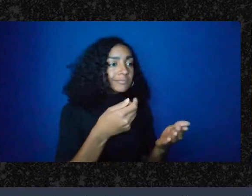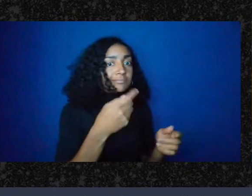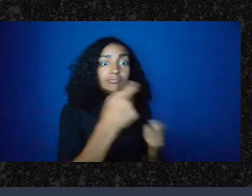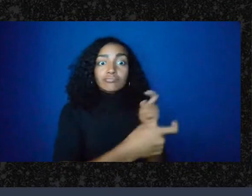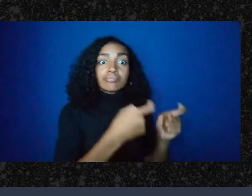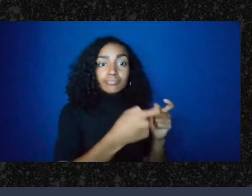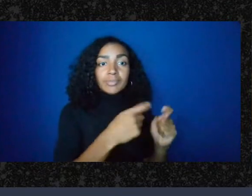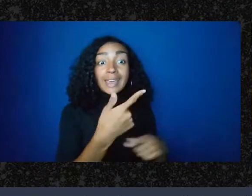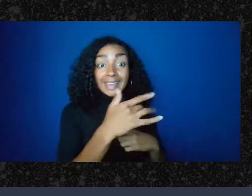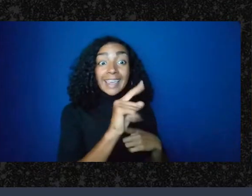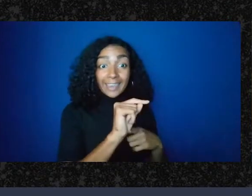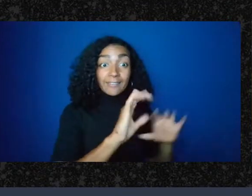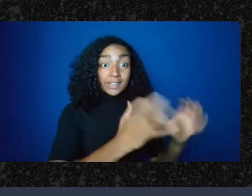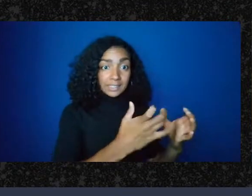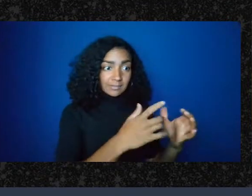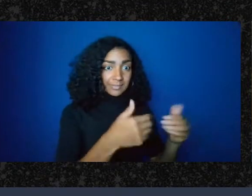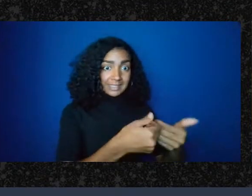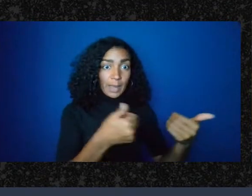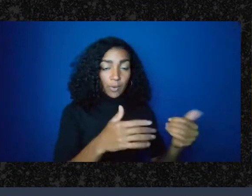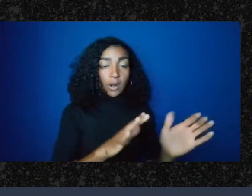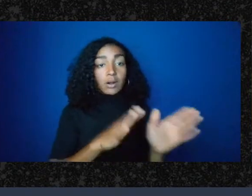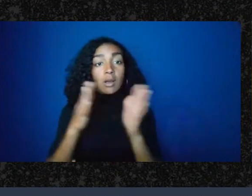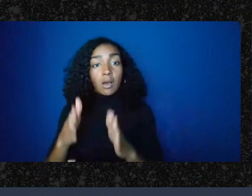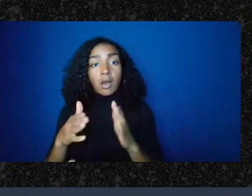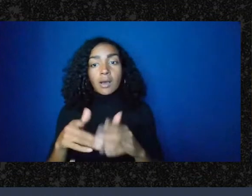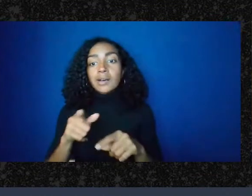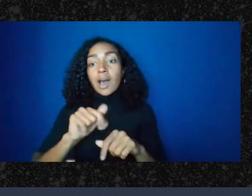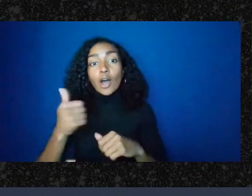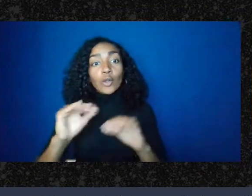direct action, maybe we don't combine those pools of money and we keep them separate.